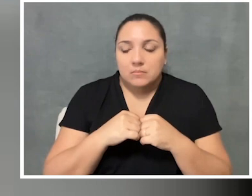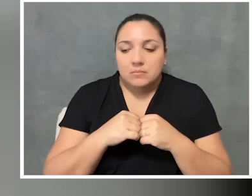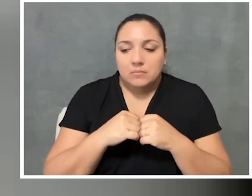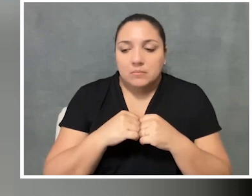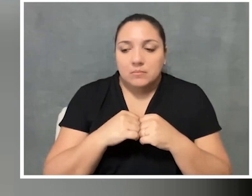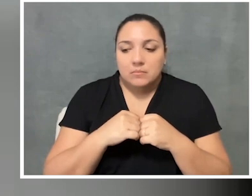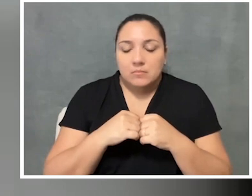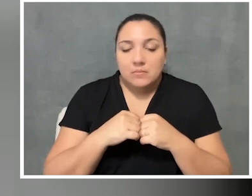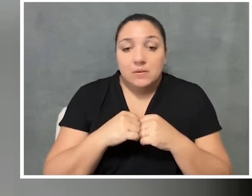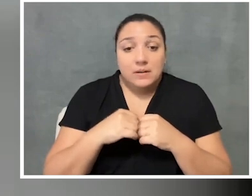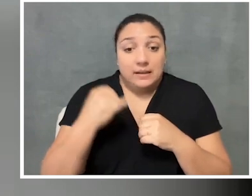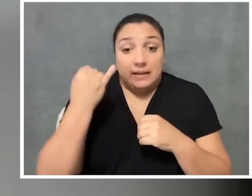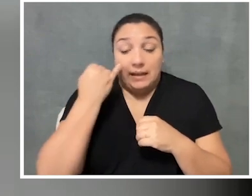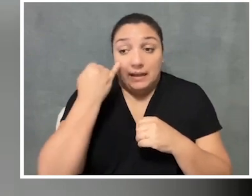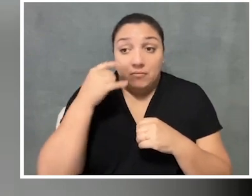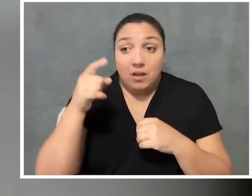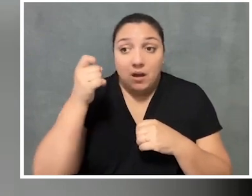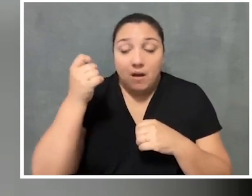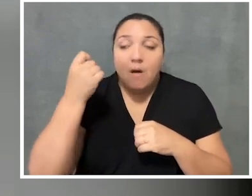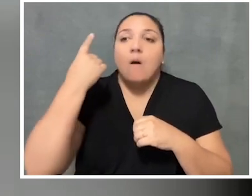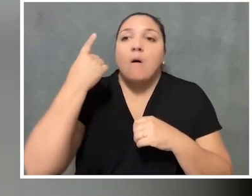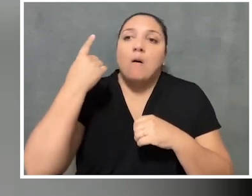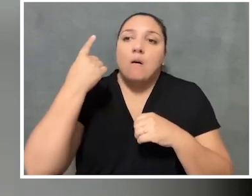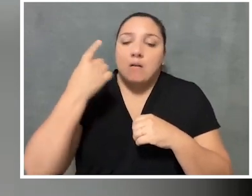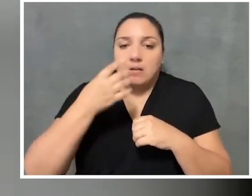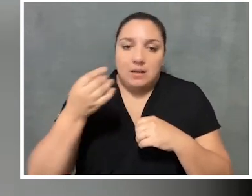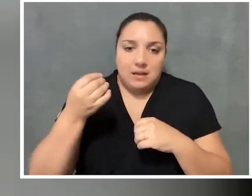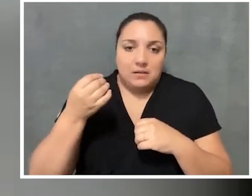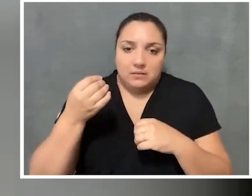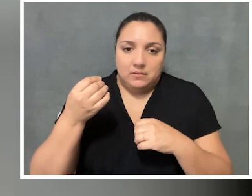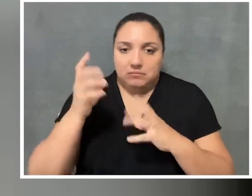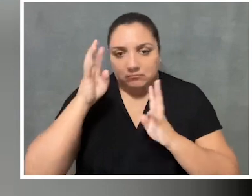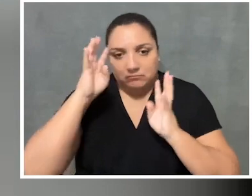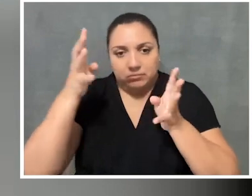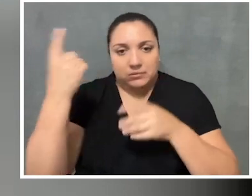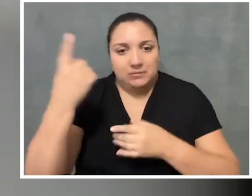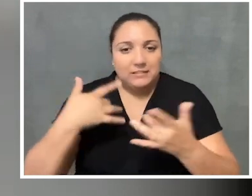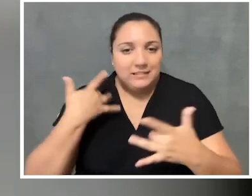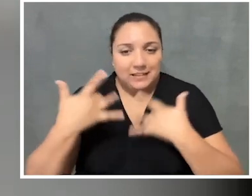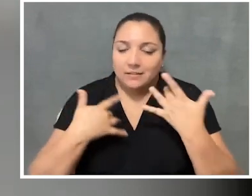But when it sort of clicks, and we can come up with something really exciting,